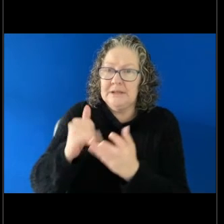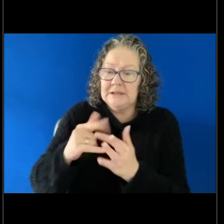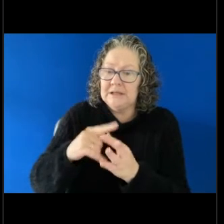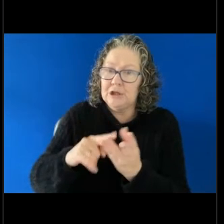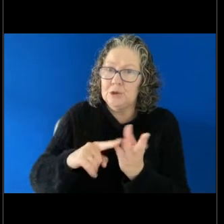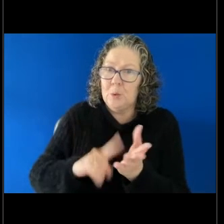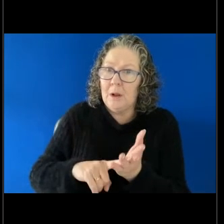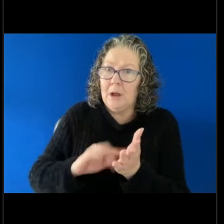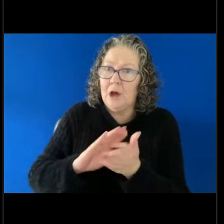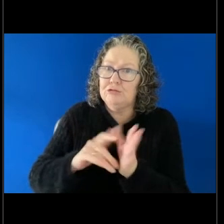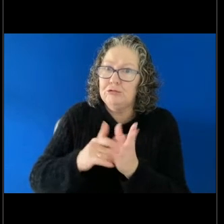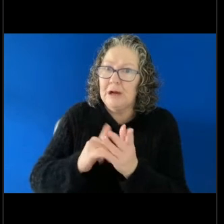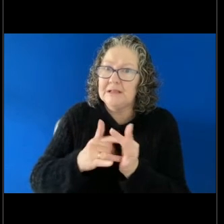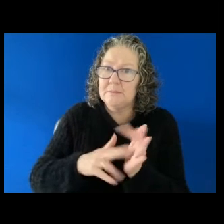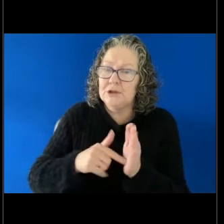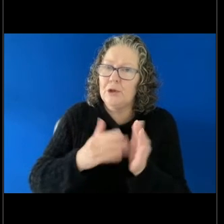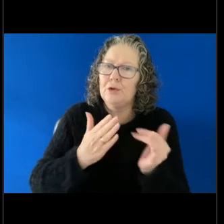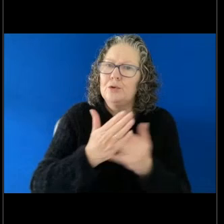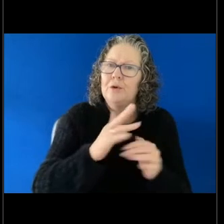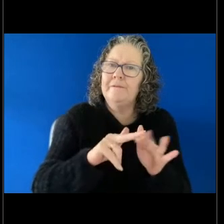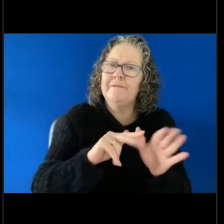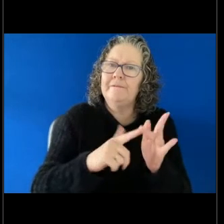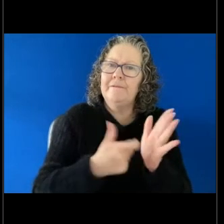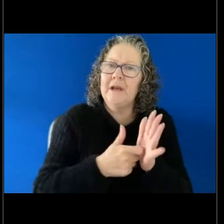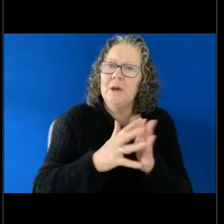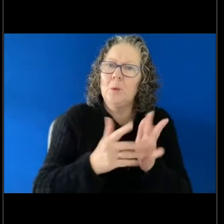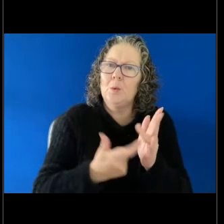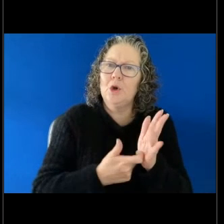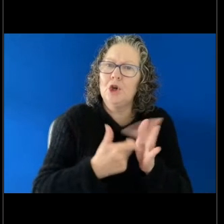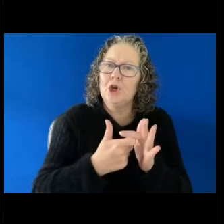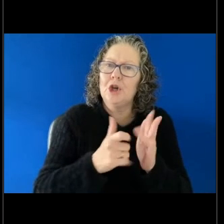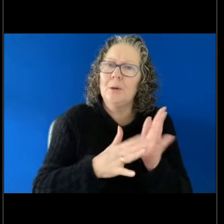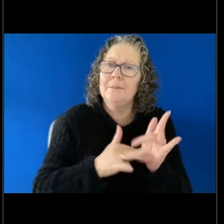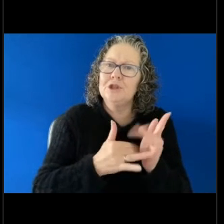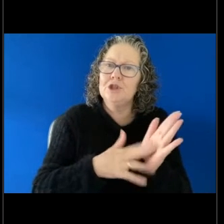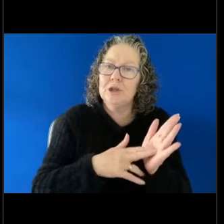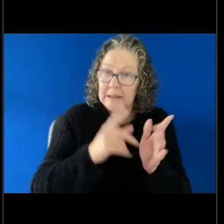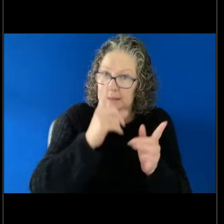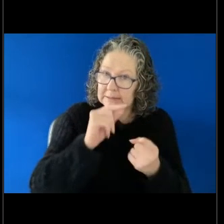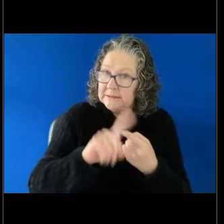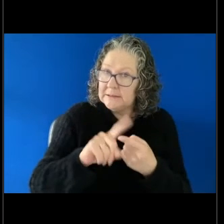the person can consider so they can remain in the workplace and it can be safe for them.